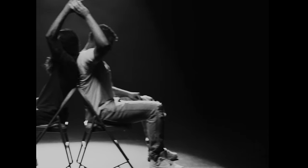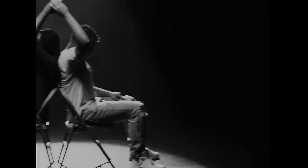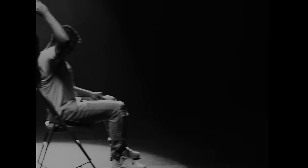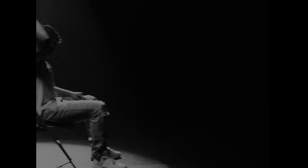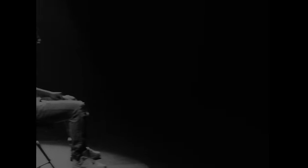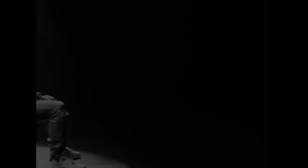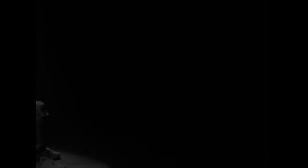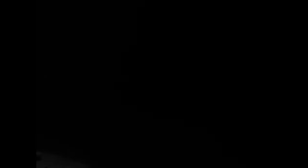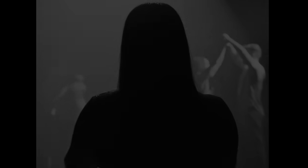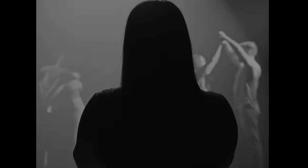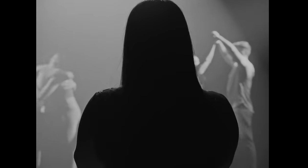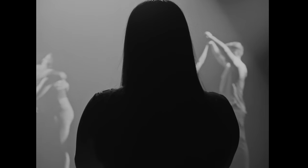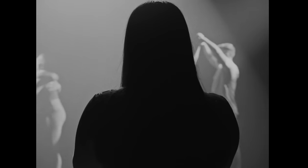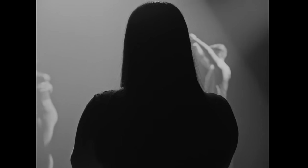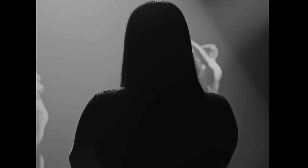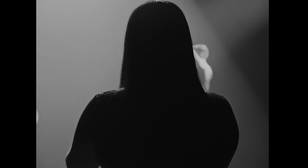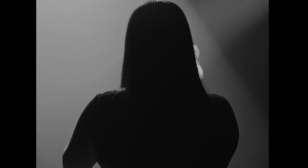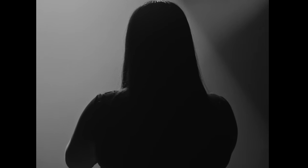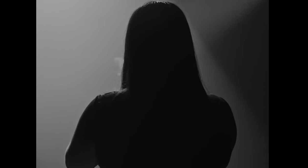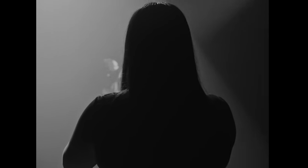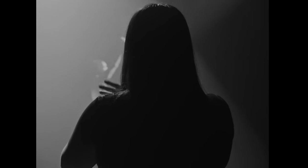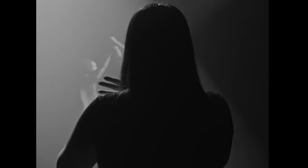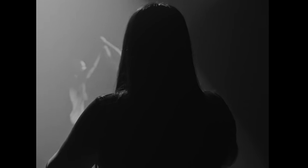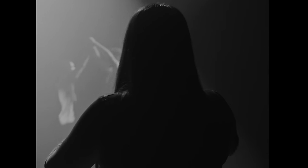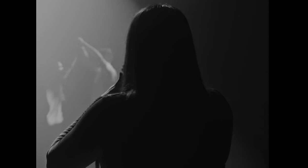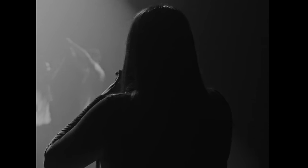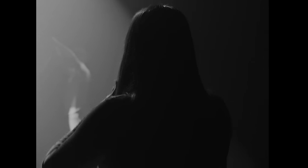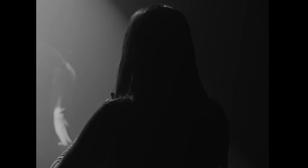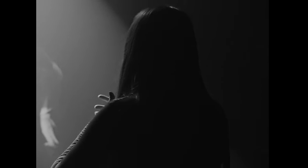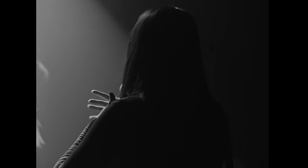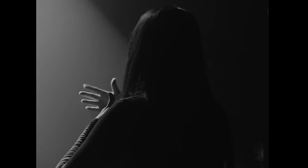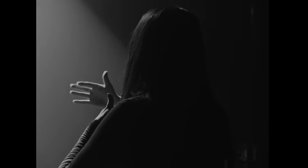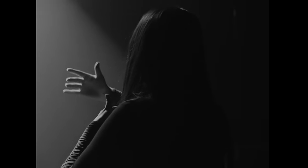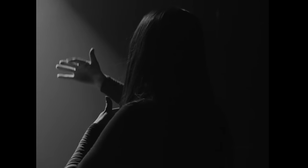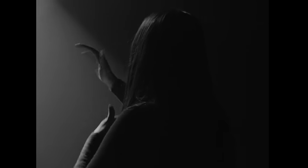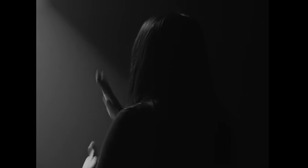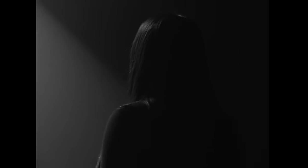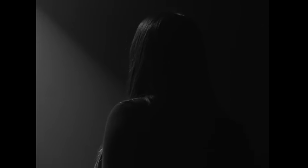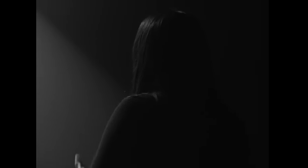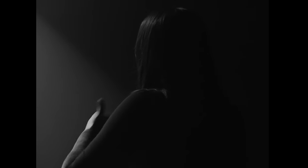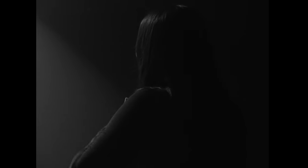SO WON’T YOU GIVE ME TONIGHT AND THE REST OF YOUR LIFE?